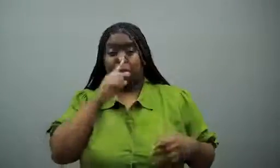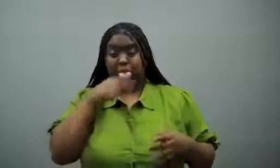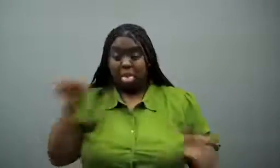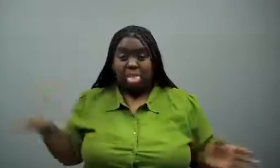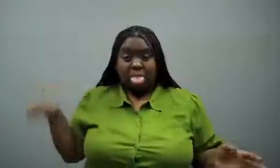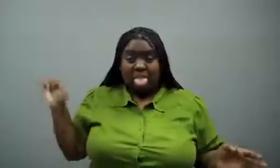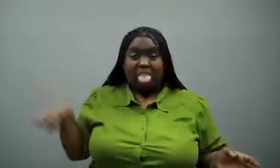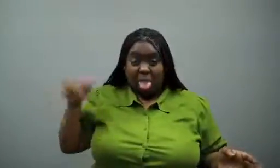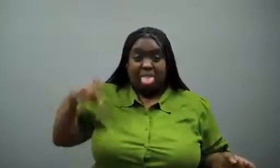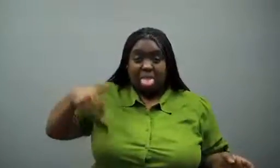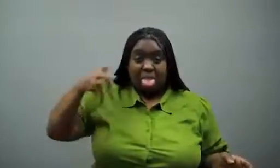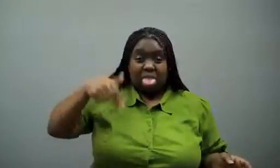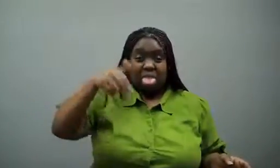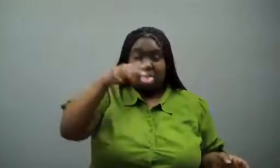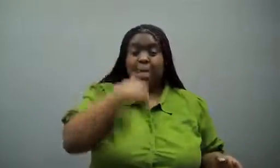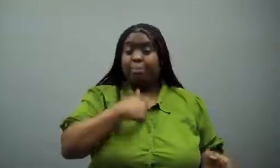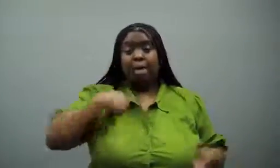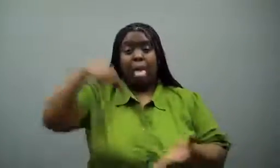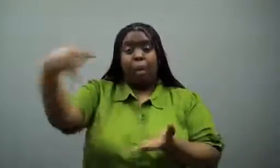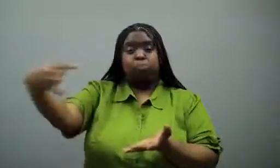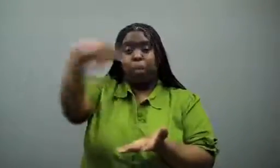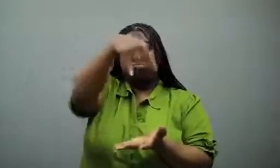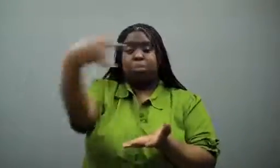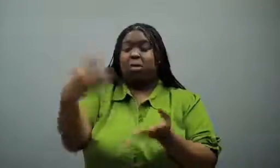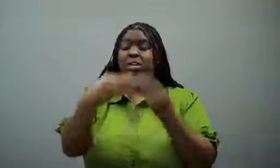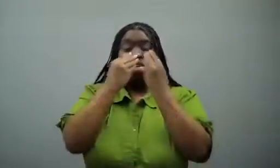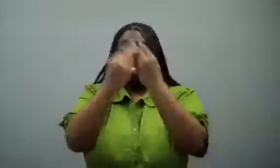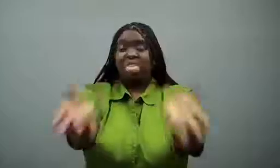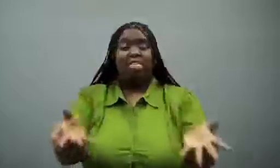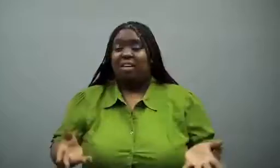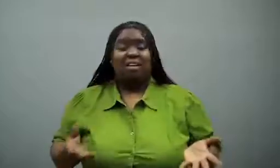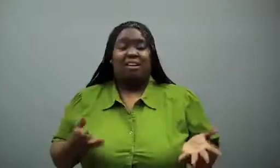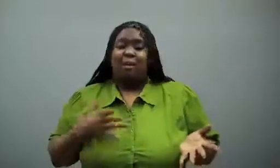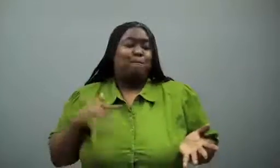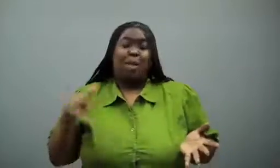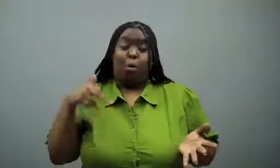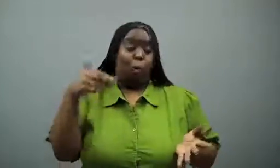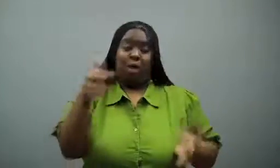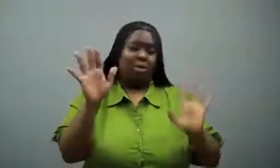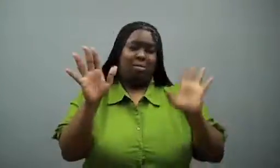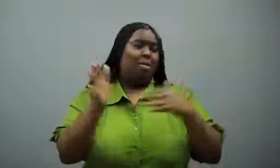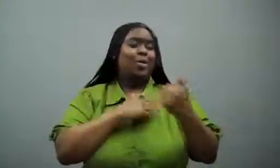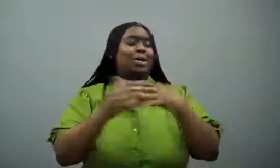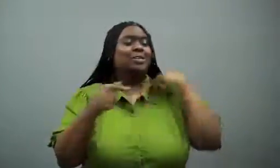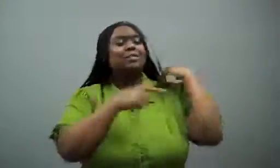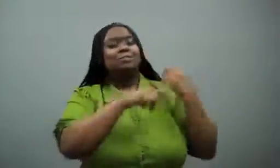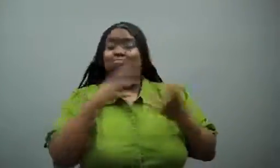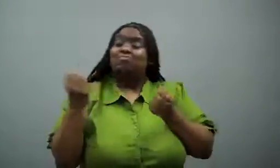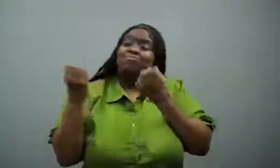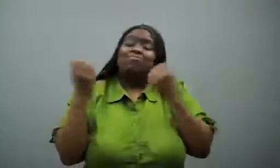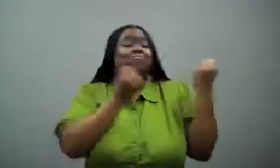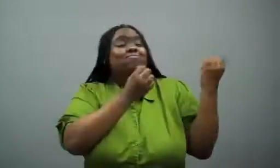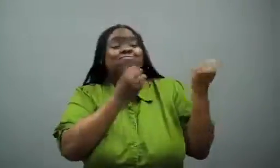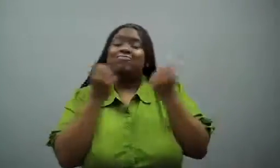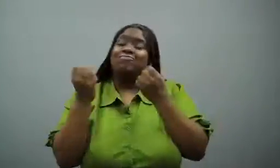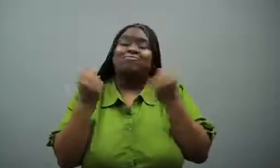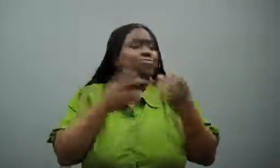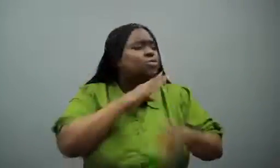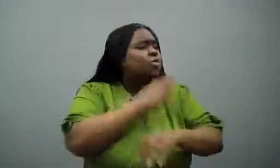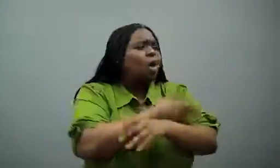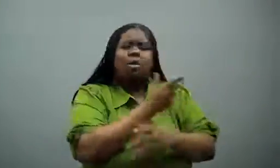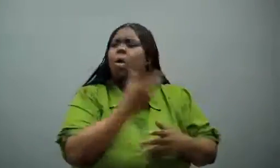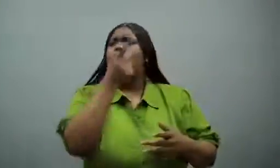I didn't want to waddle even that short distance while hauling my stuff.